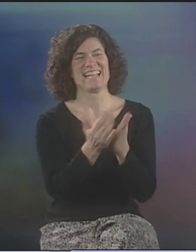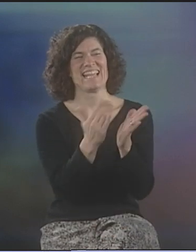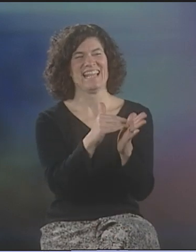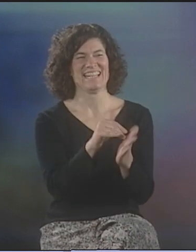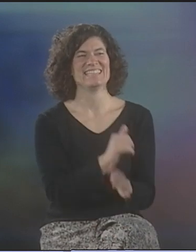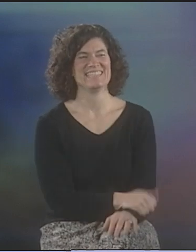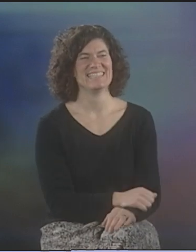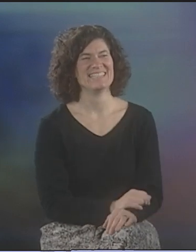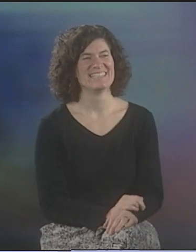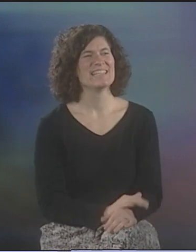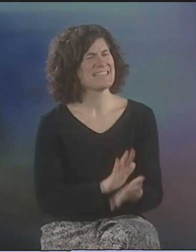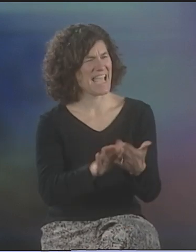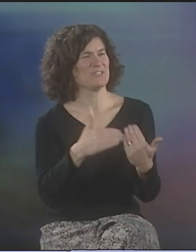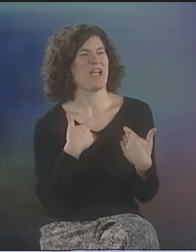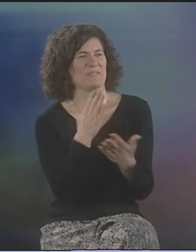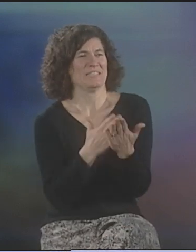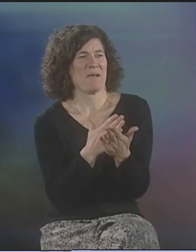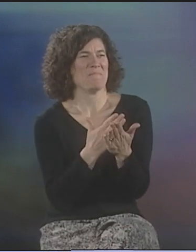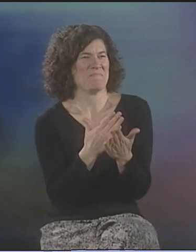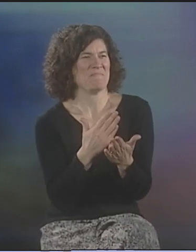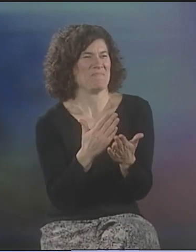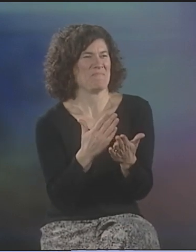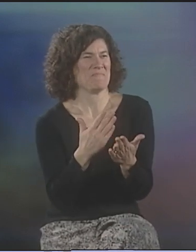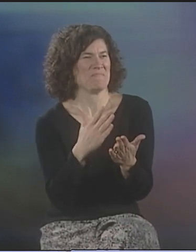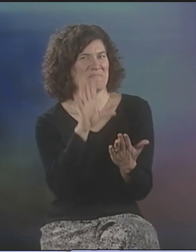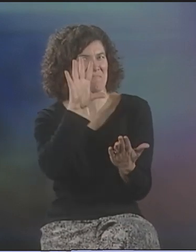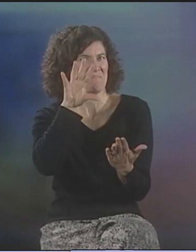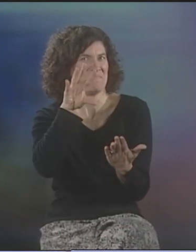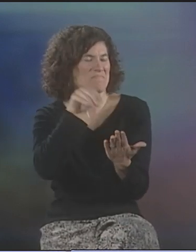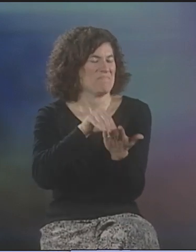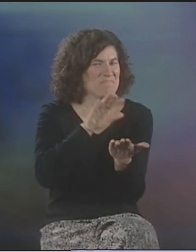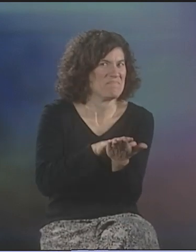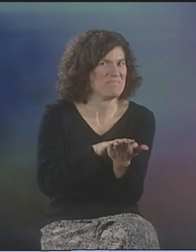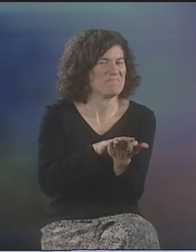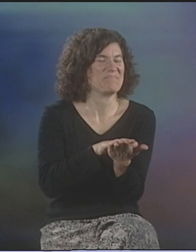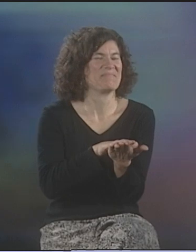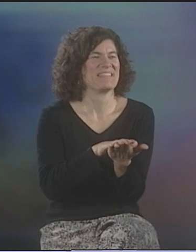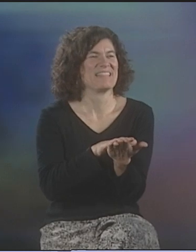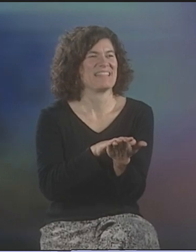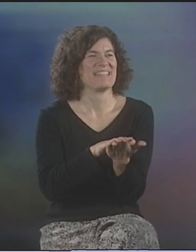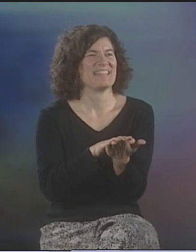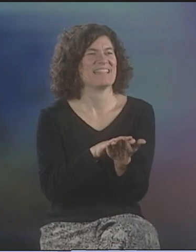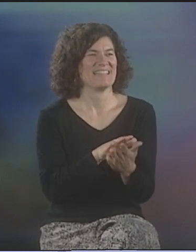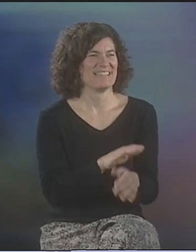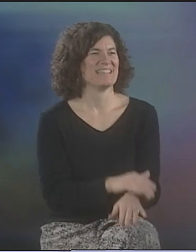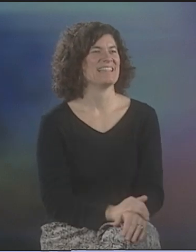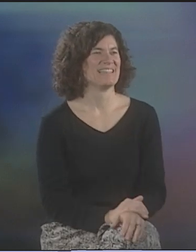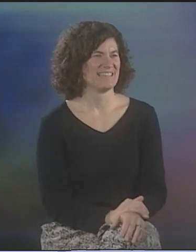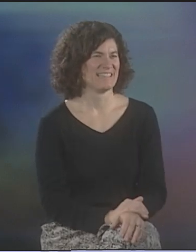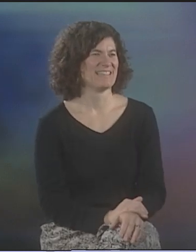YEAH, I'D LIKE TO SEE THAT AGAIN. IT'S NICE THAT YOU HAVE SOME DOCUMENTATION THAT YOU HAVE THIS.